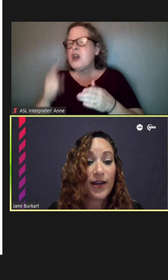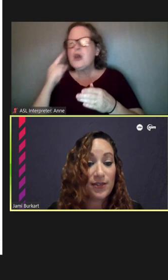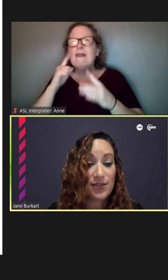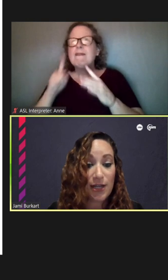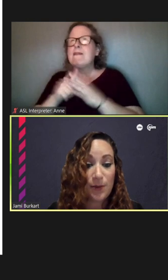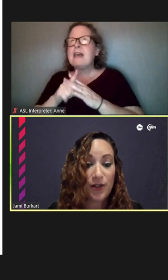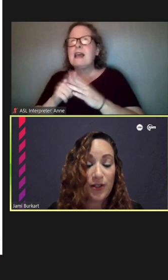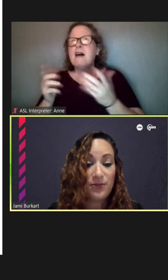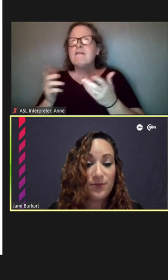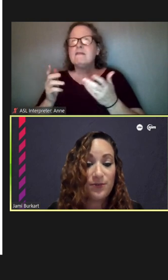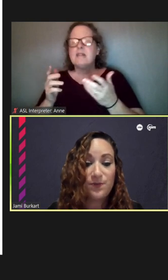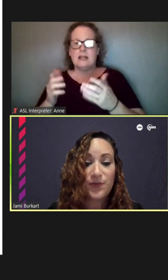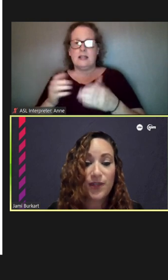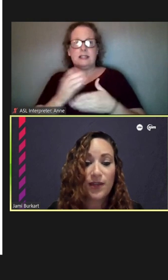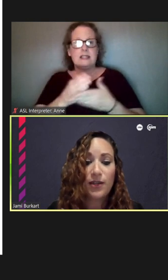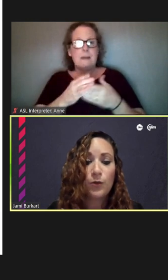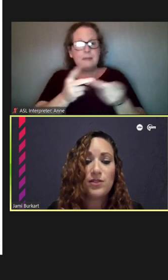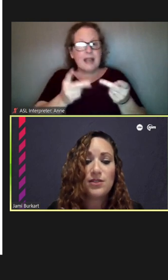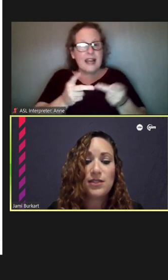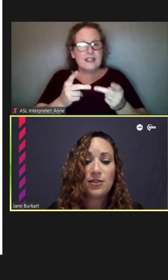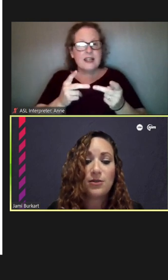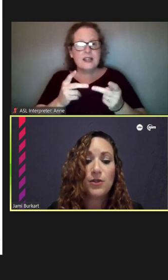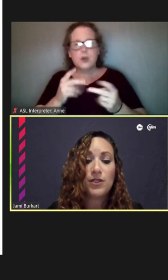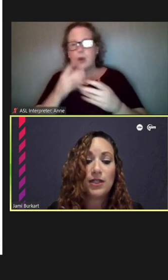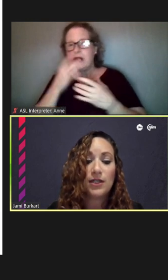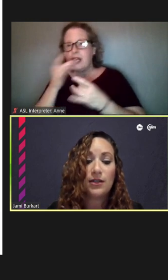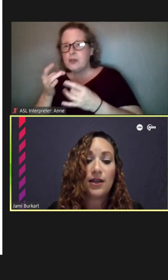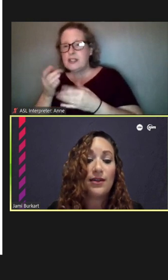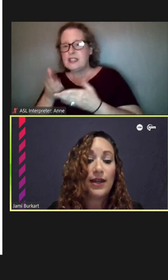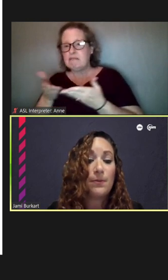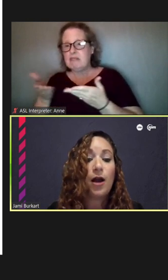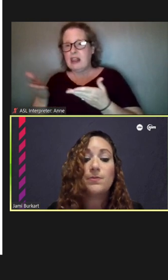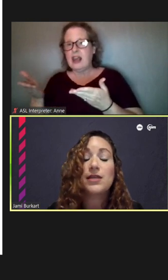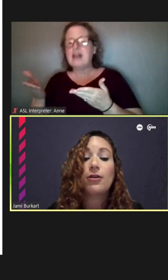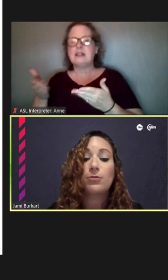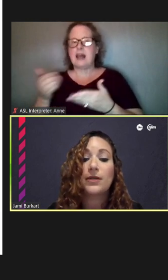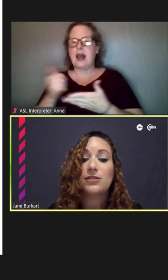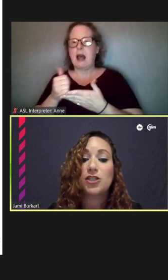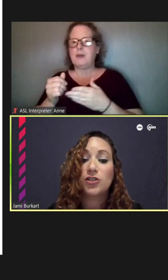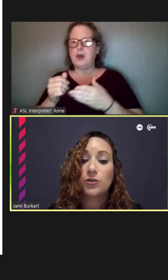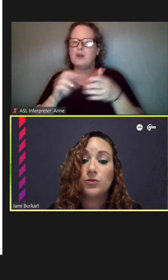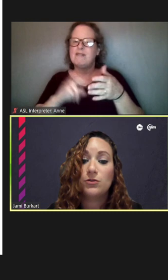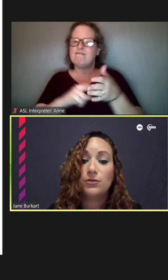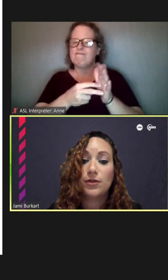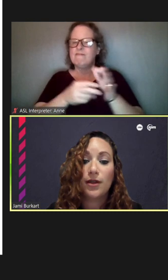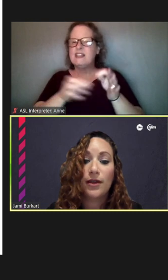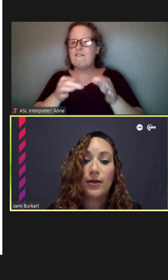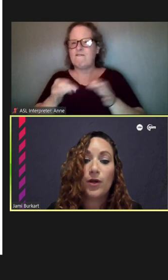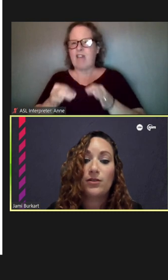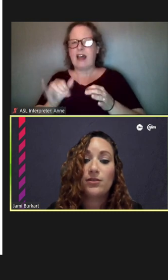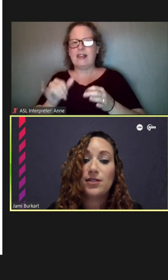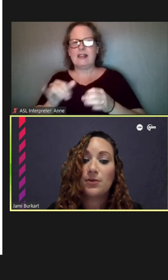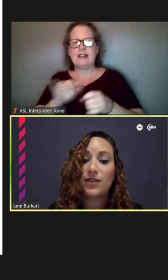this neighborhood, and what does the community name "Uptown" mean to you? What hat are some